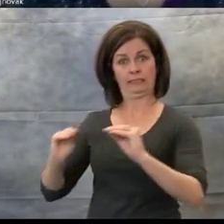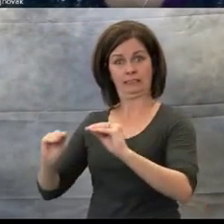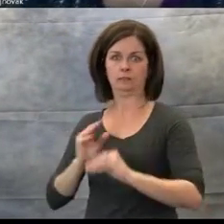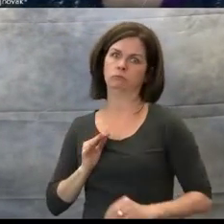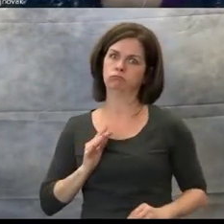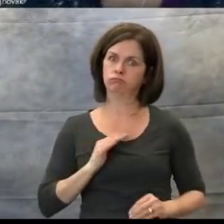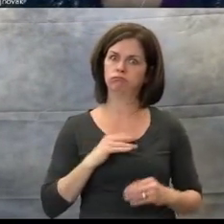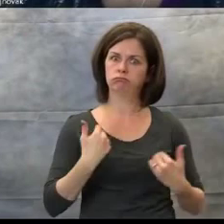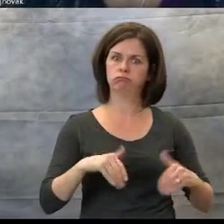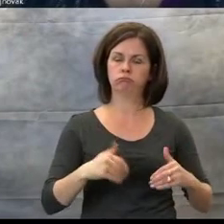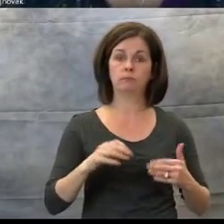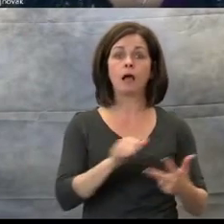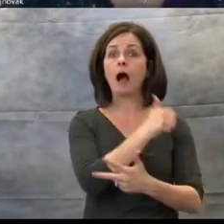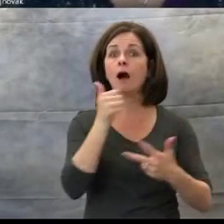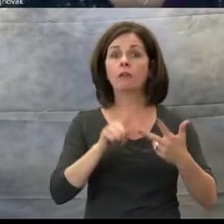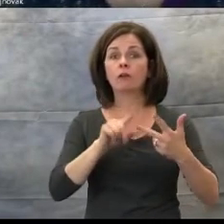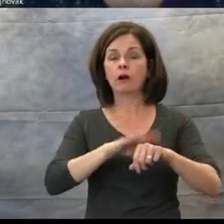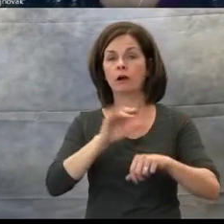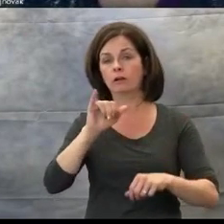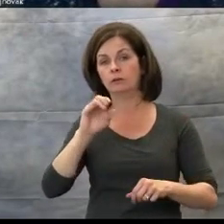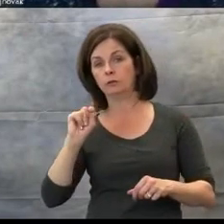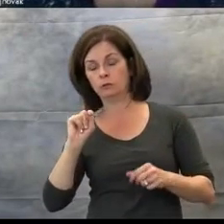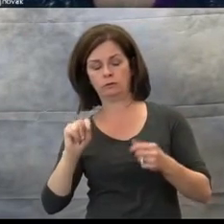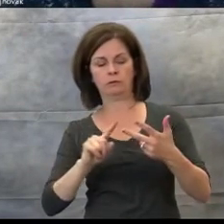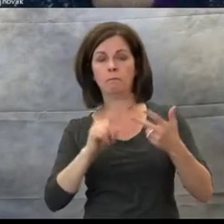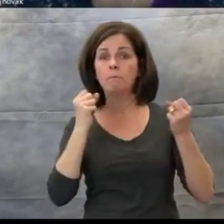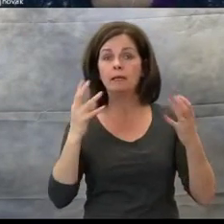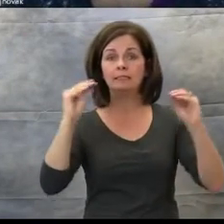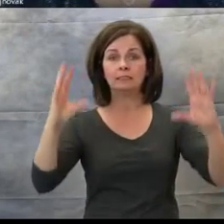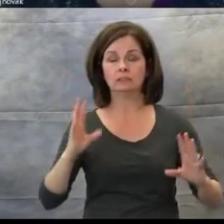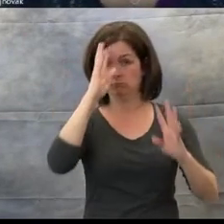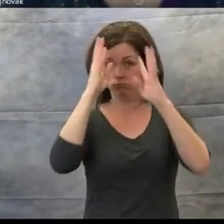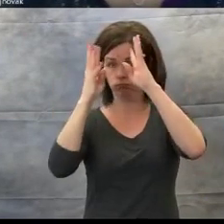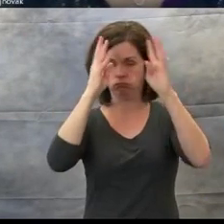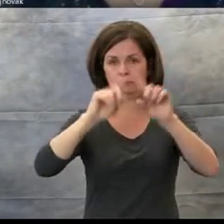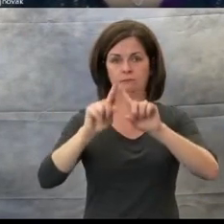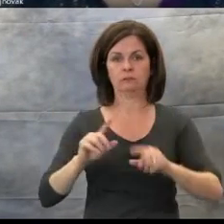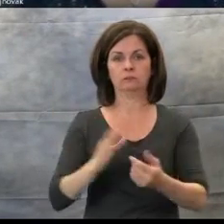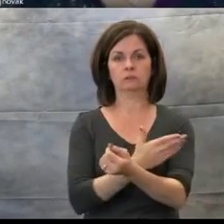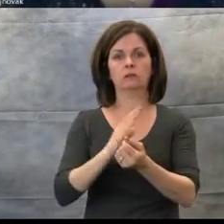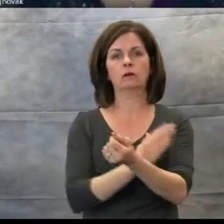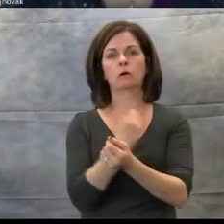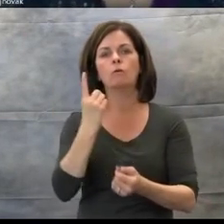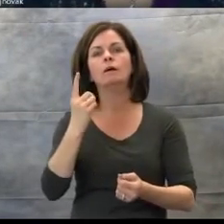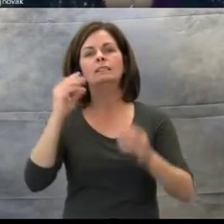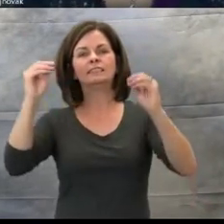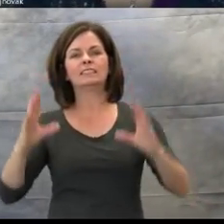who created songs. One of my favorite teachers is Mr. Parr. He is a science teacher and has done